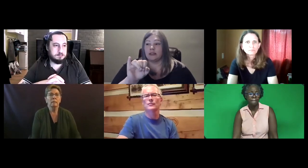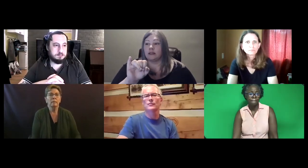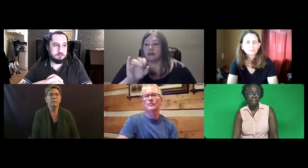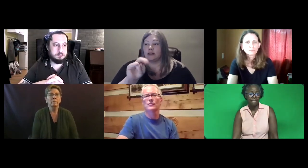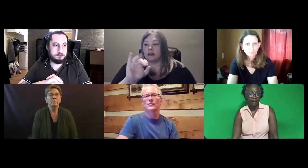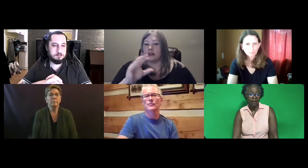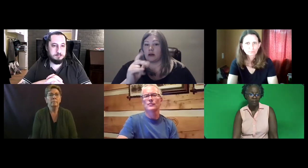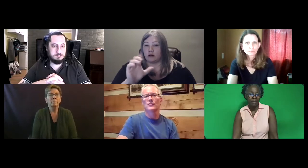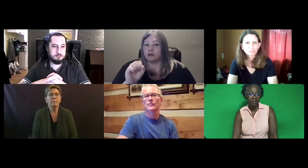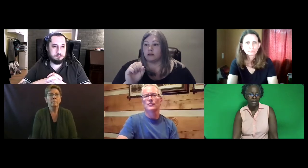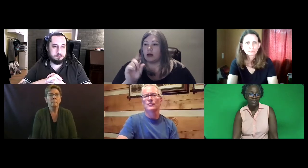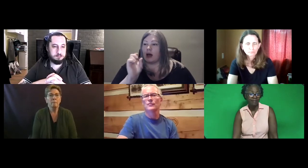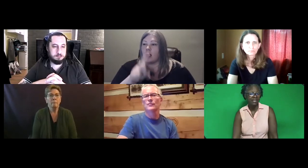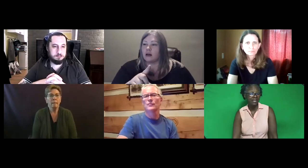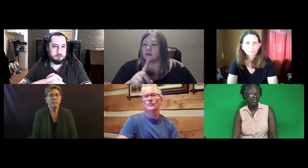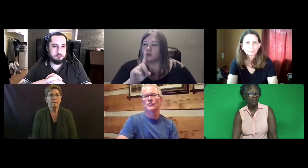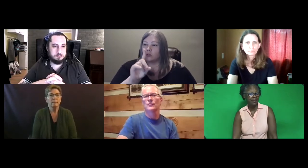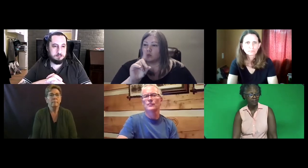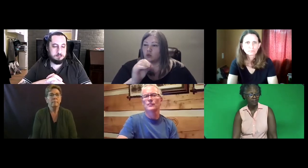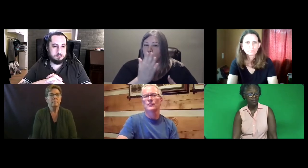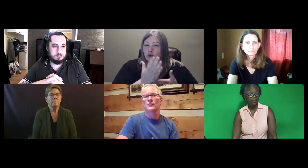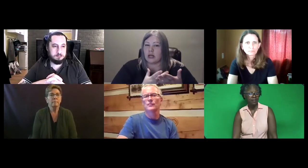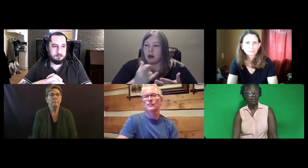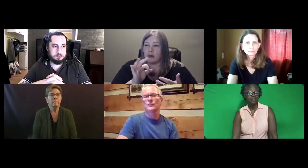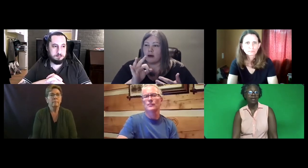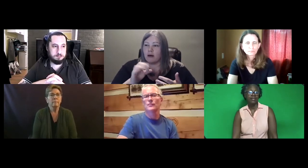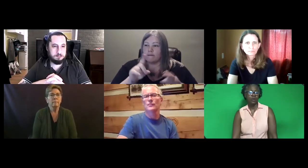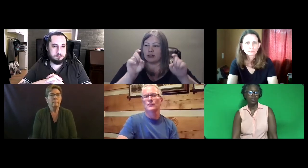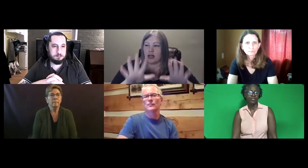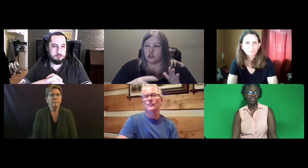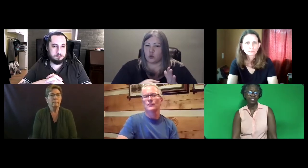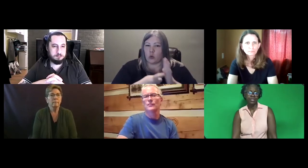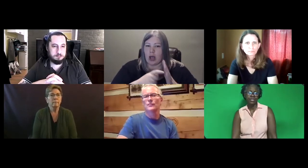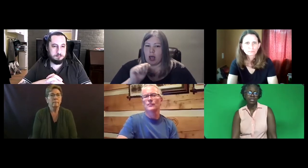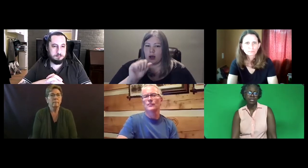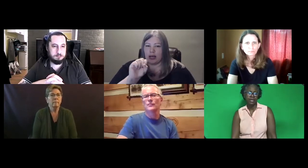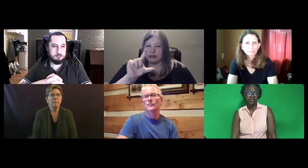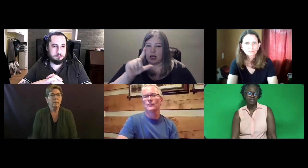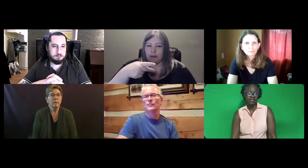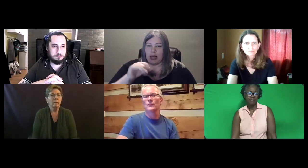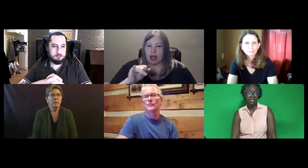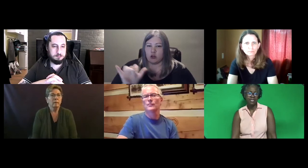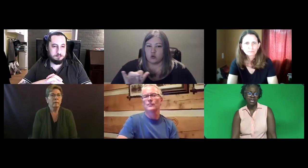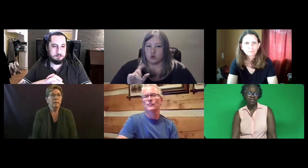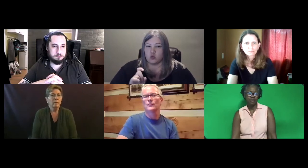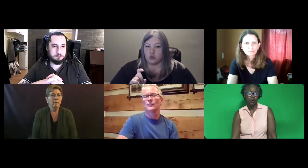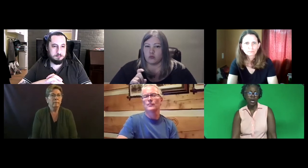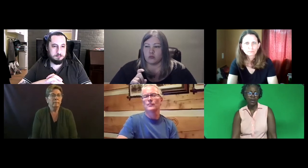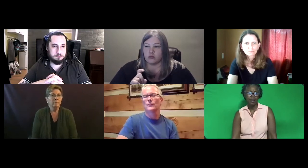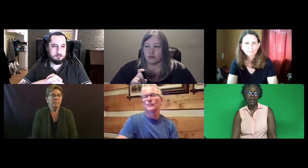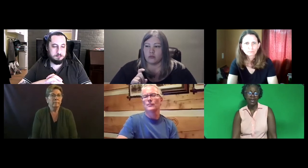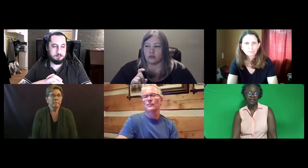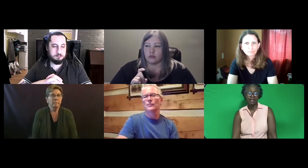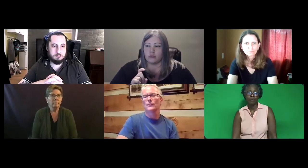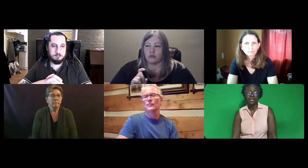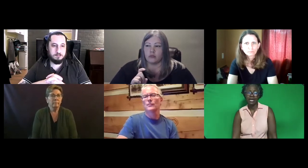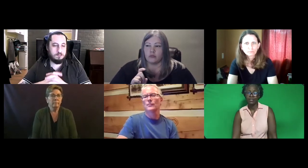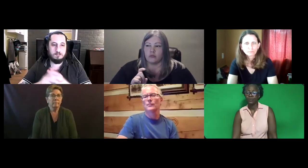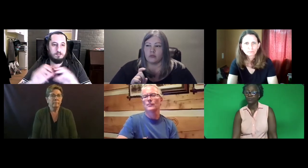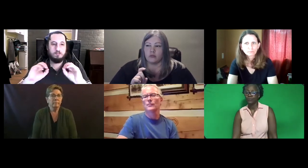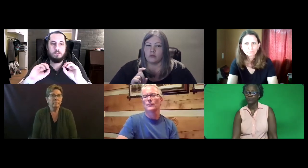In the meantime, Staci has a question..